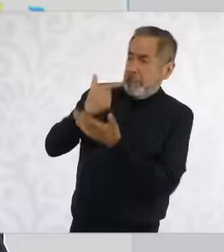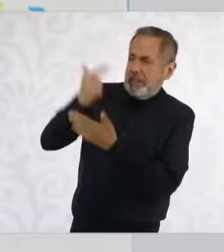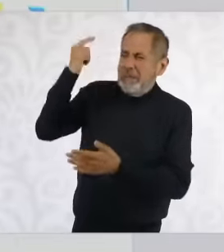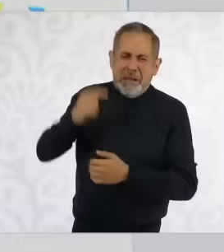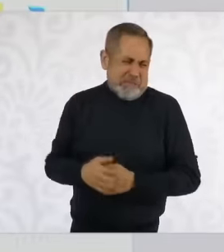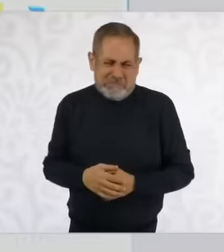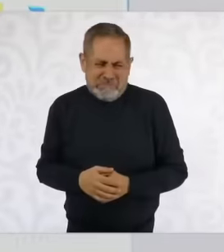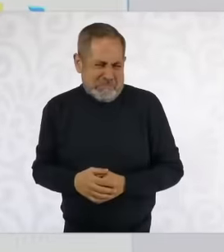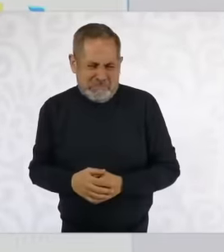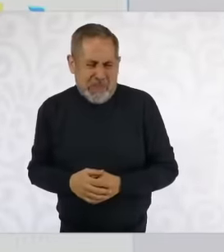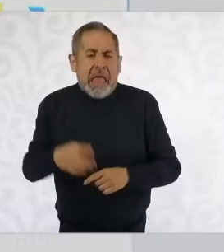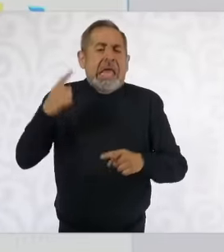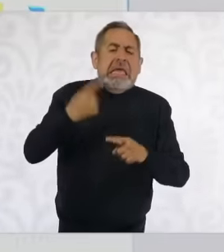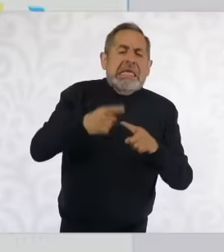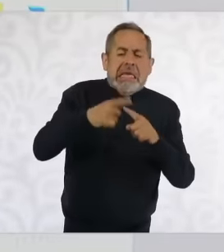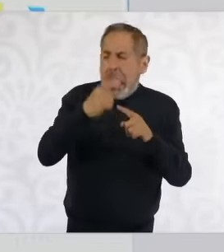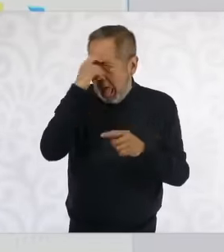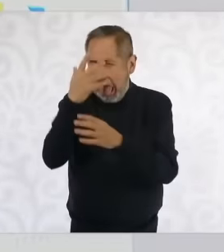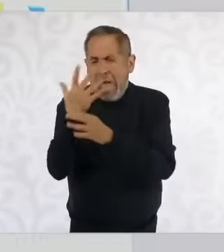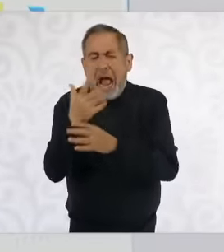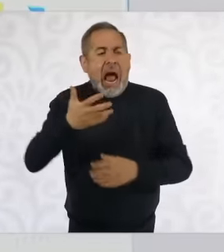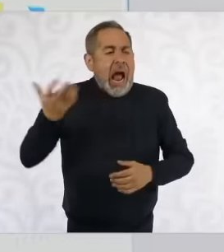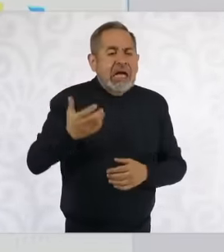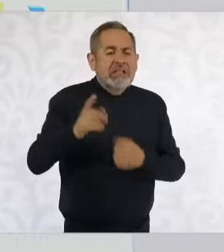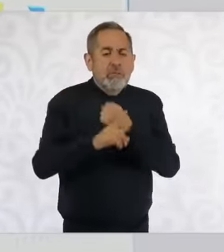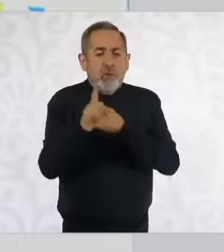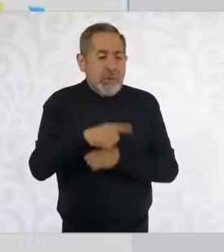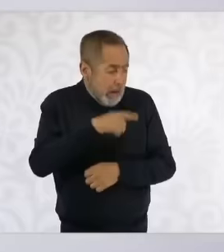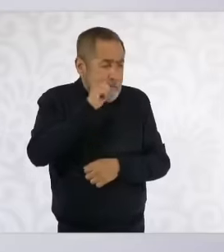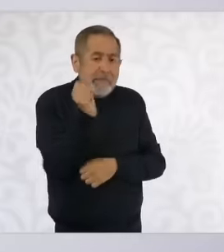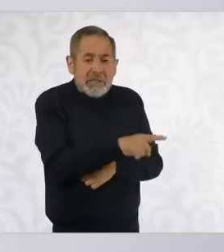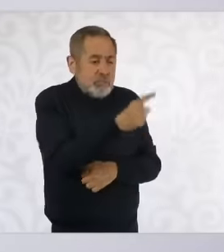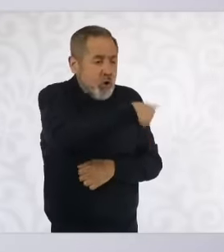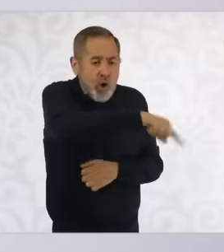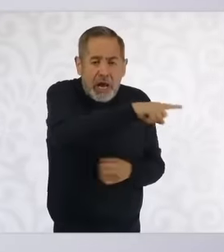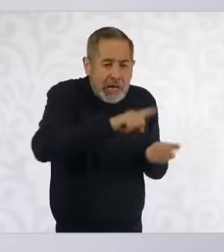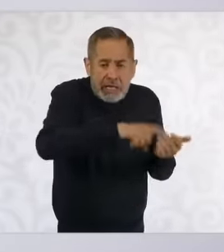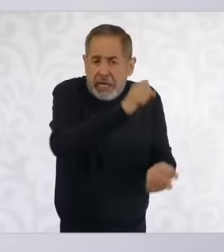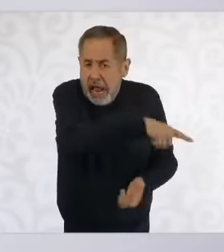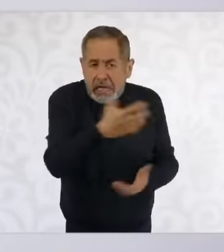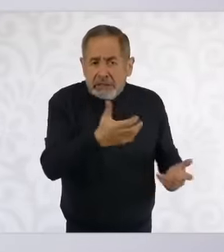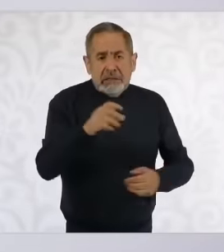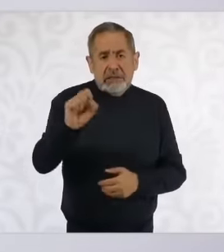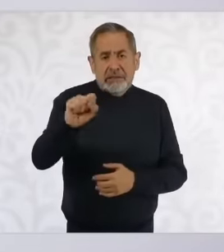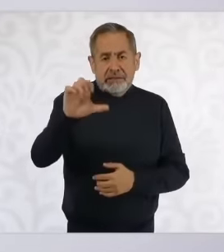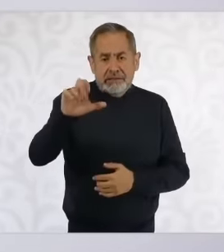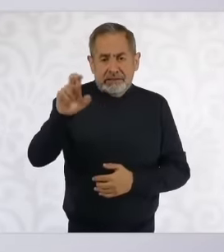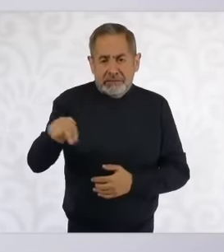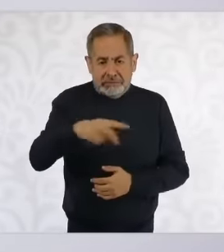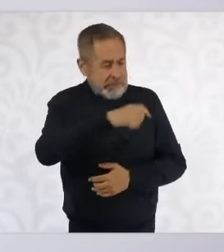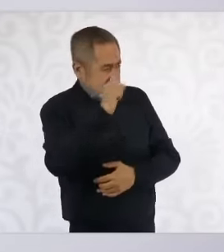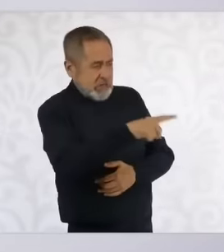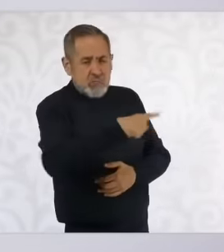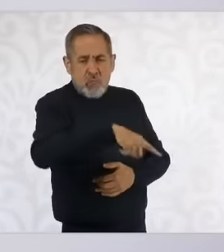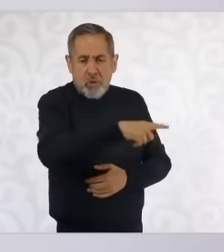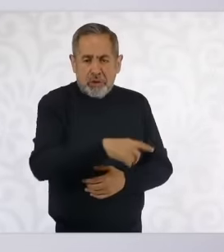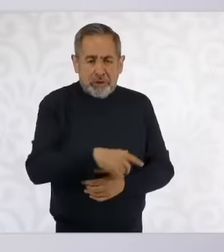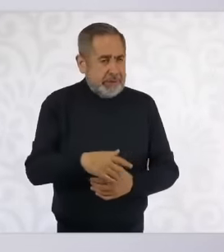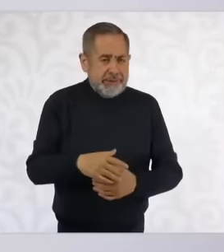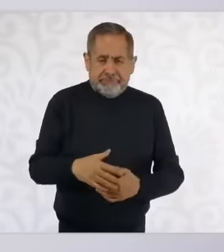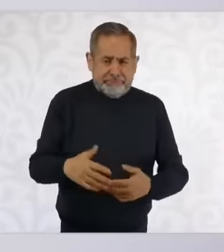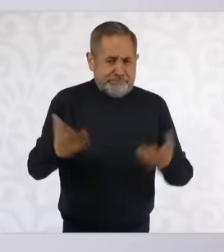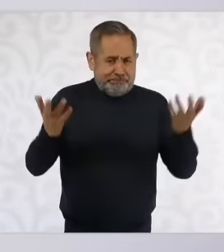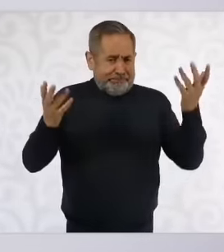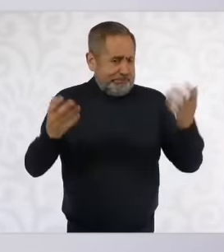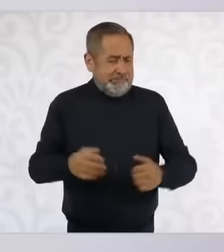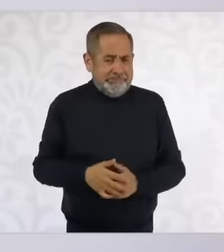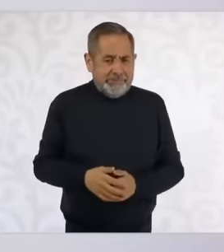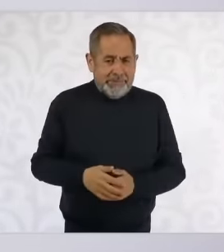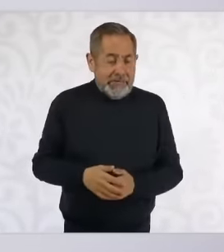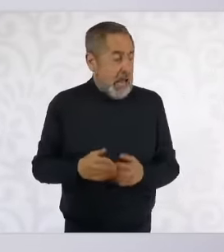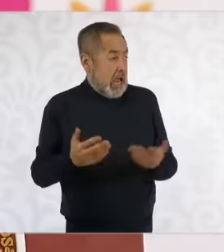is causing it, the court In other words, because now it turns out that the President of the